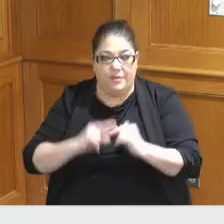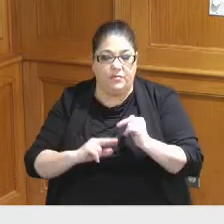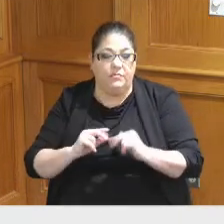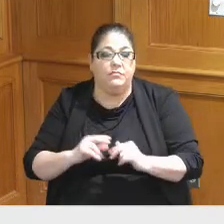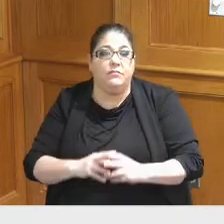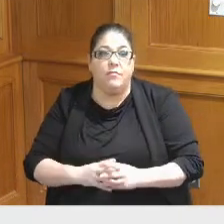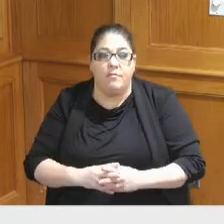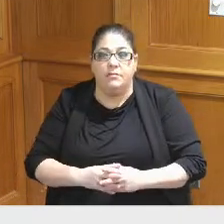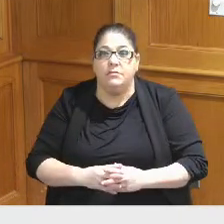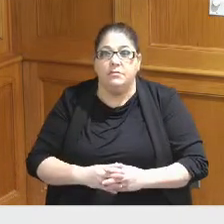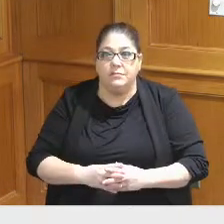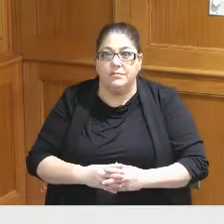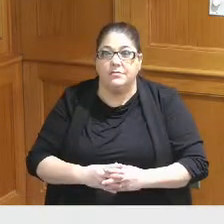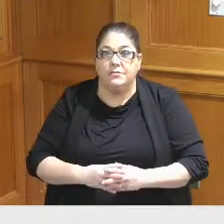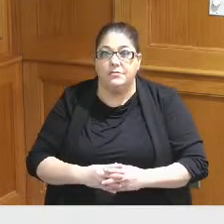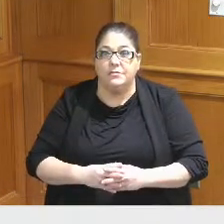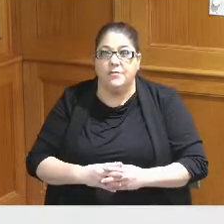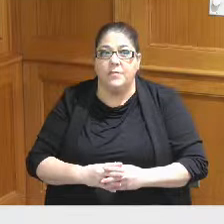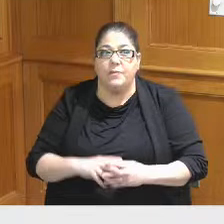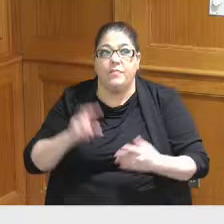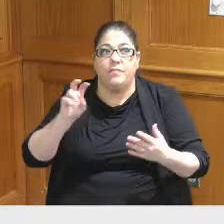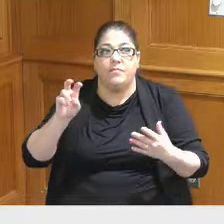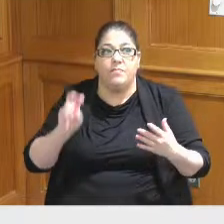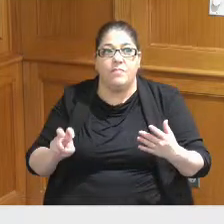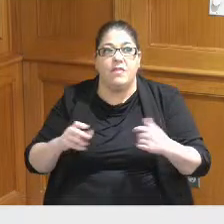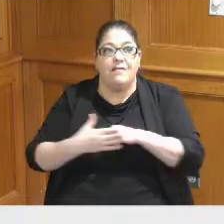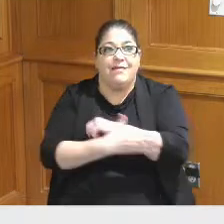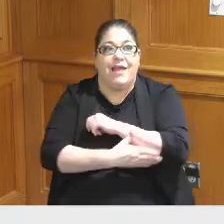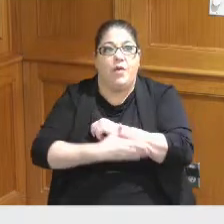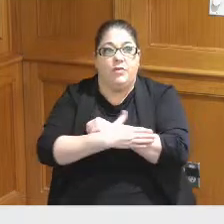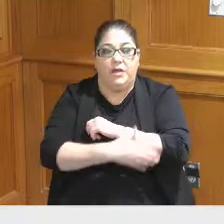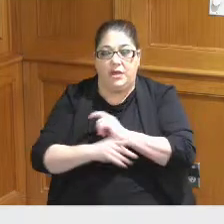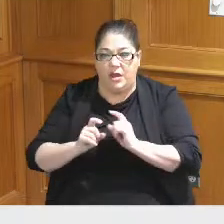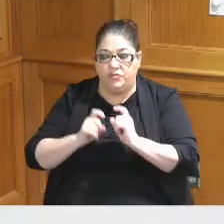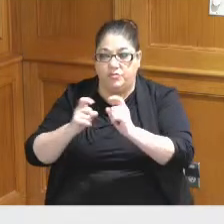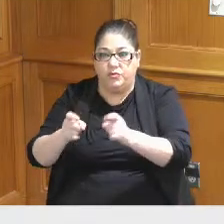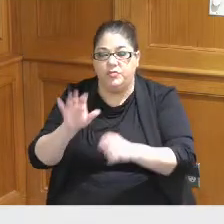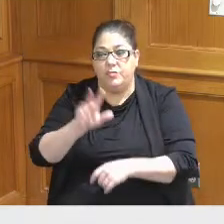I'll go down one to the county the County's contribution would be roughly a third of that